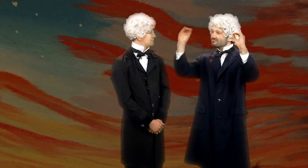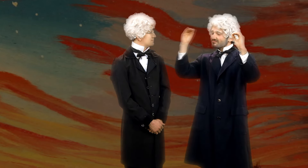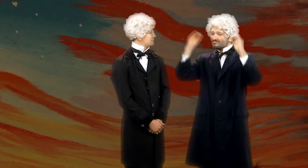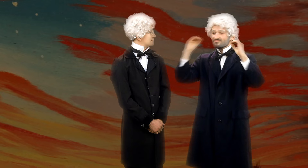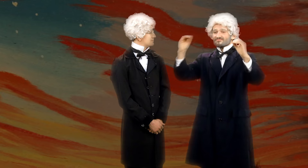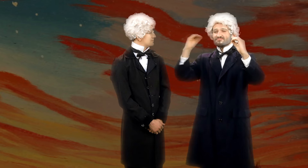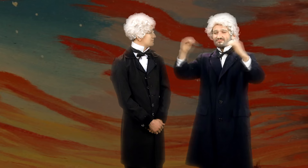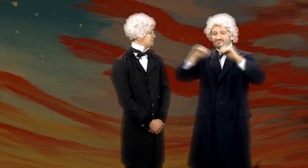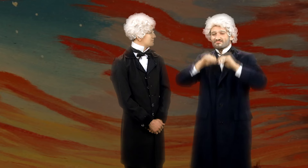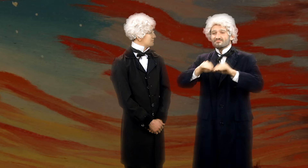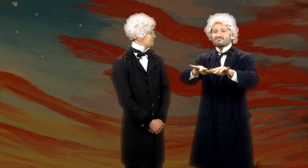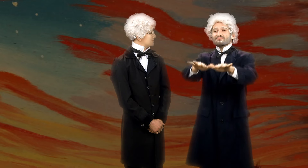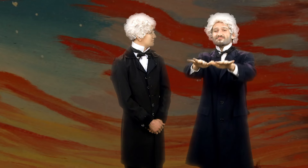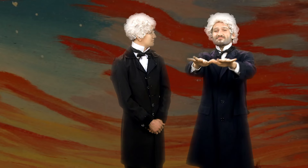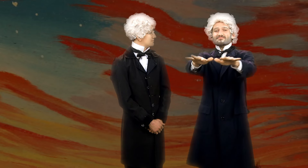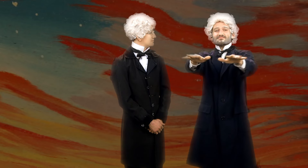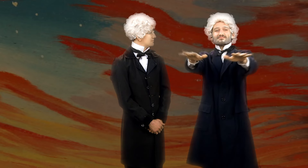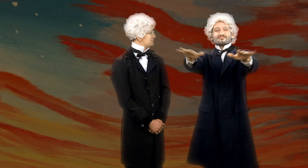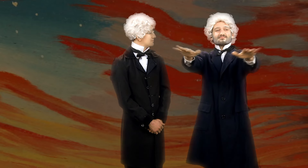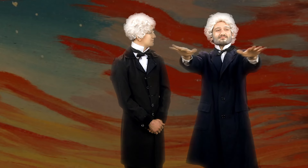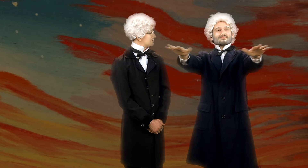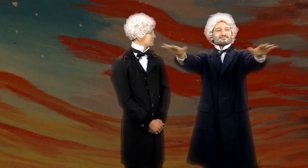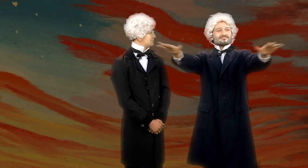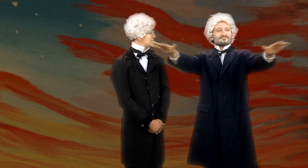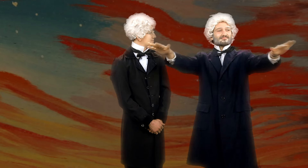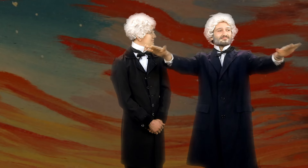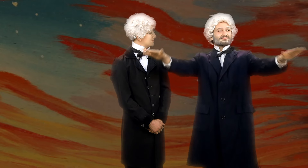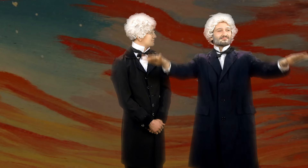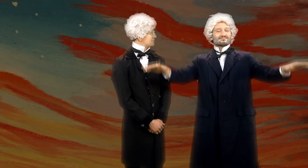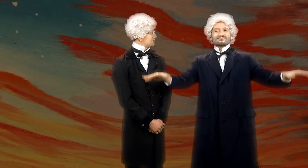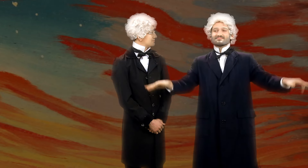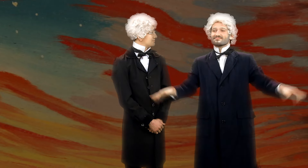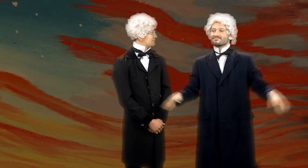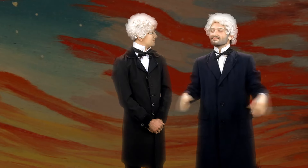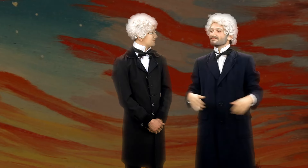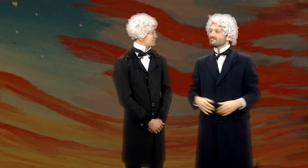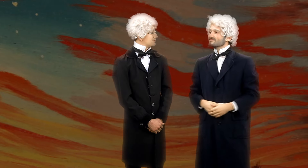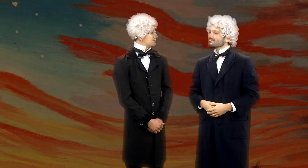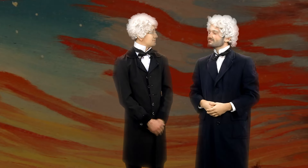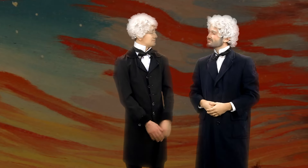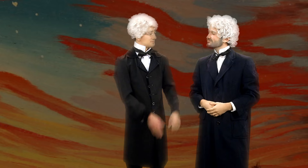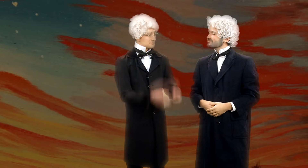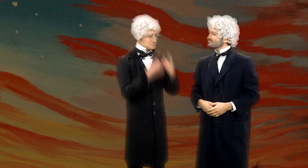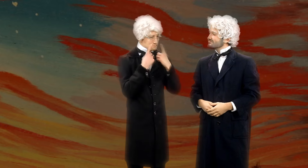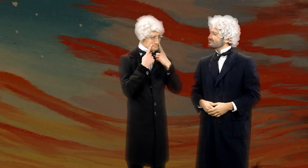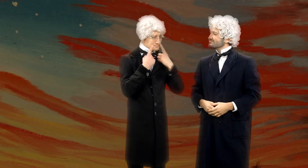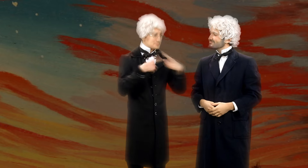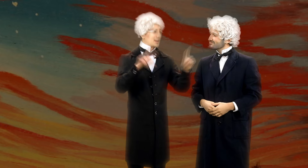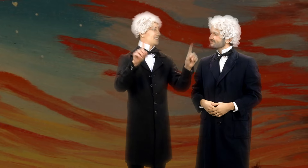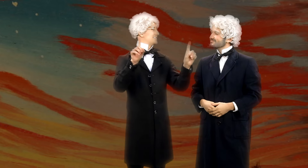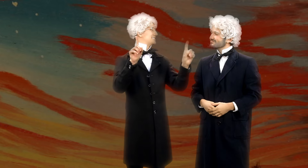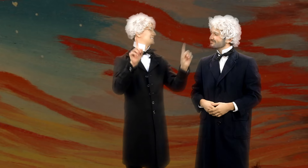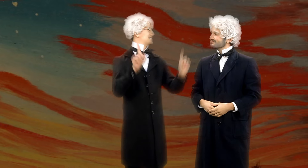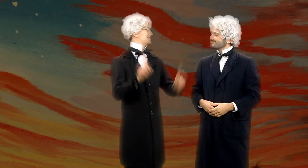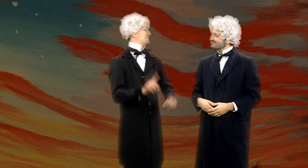and they are continuing our effort to spread deaf education across America. What a success!